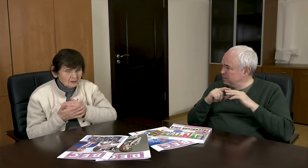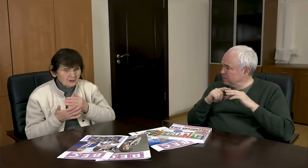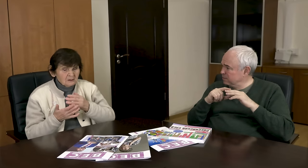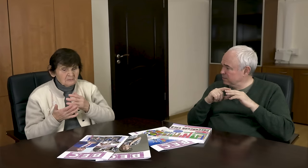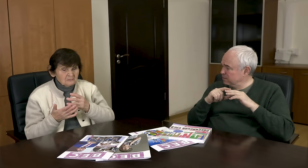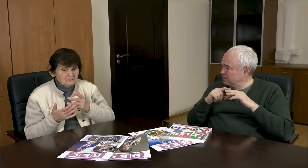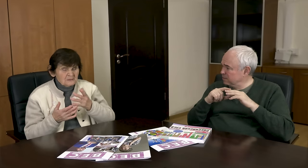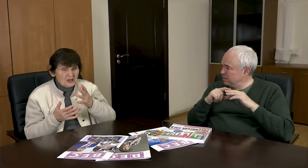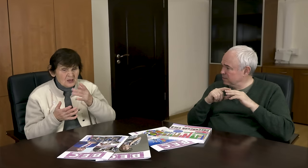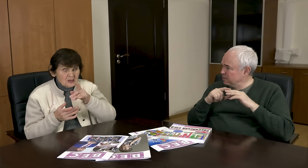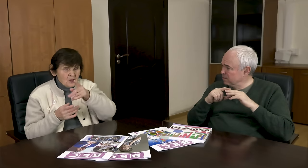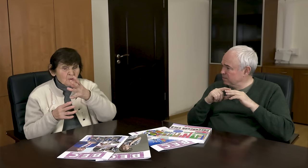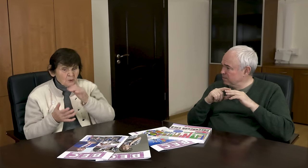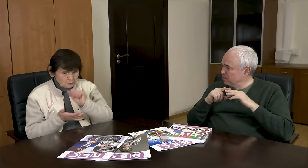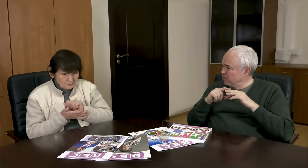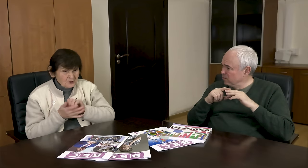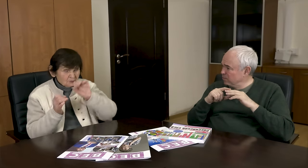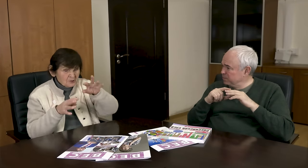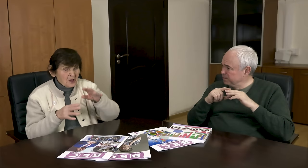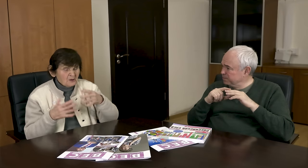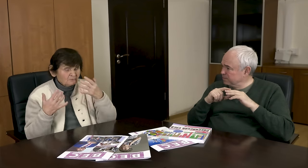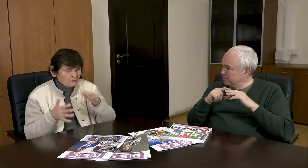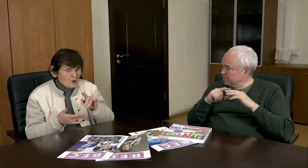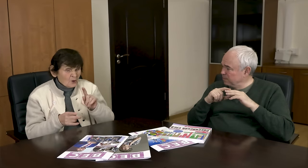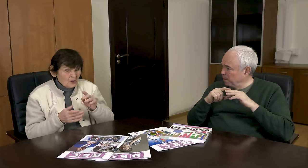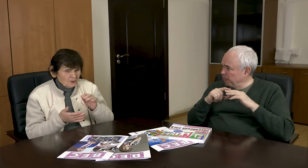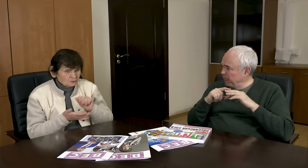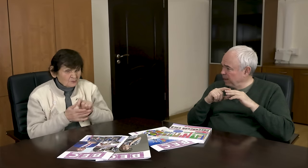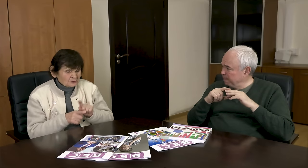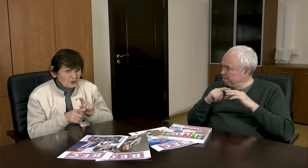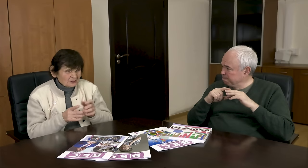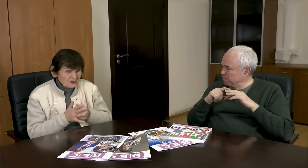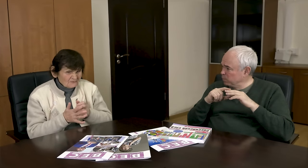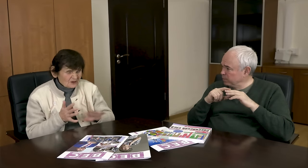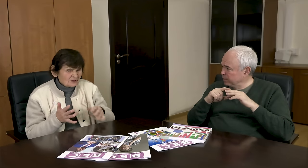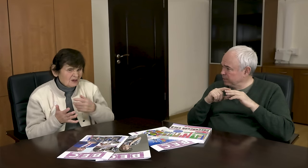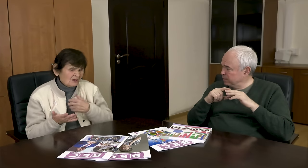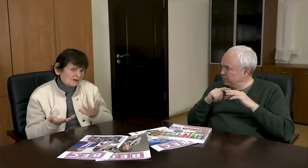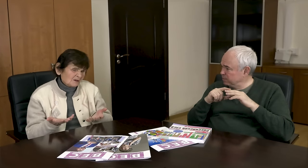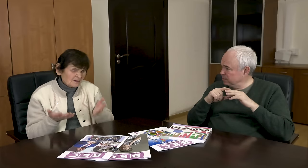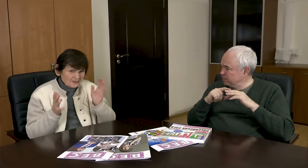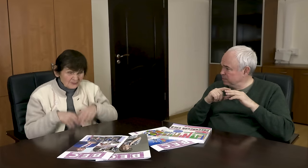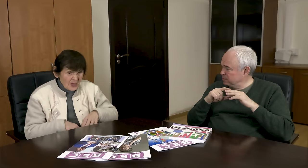I later submitted the documents, but it turned out that something was missing.